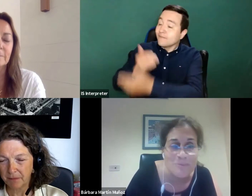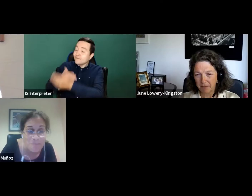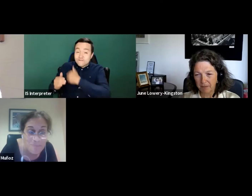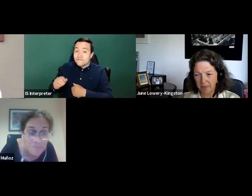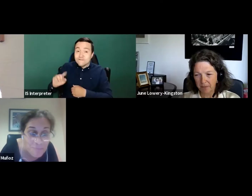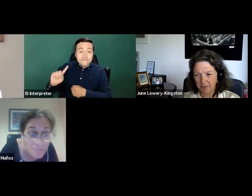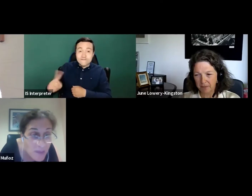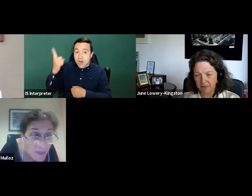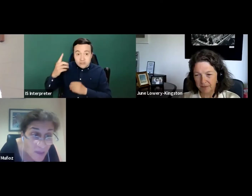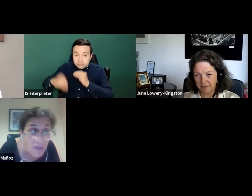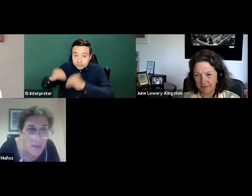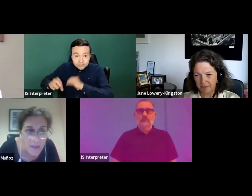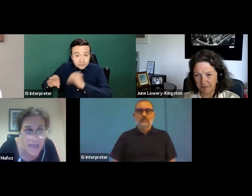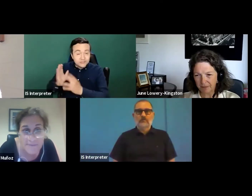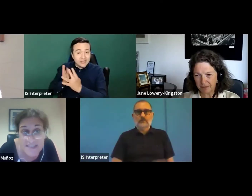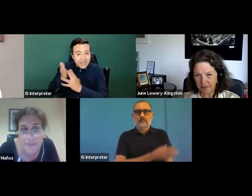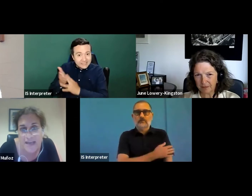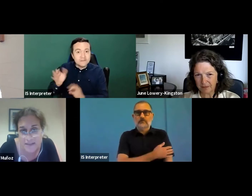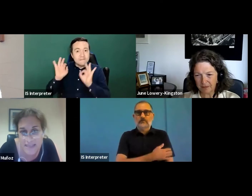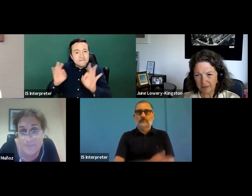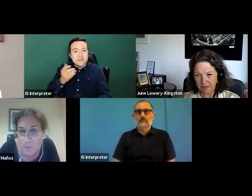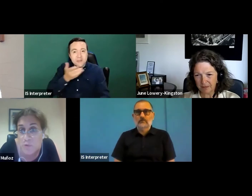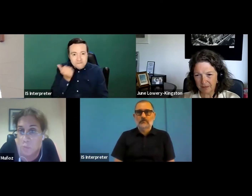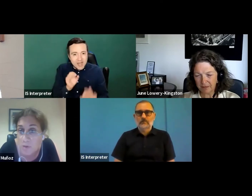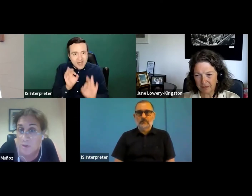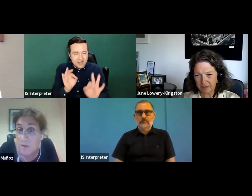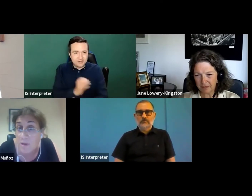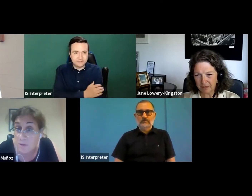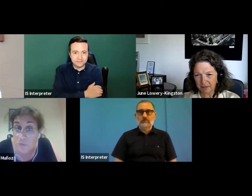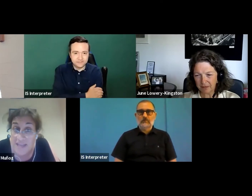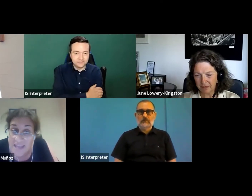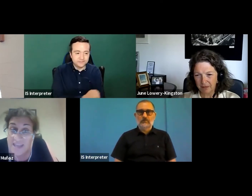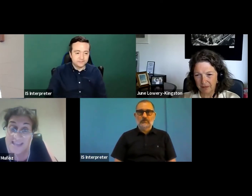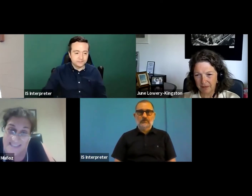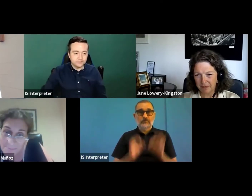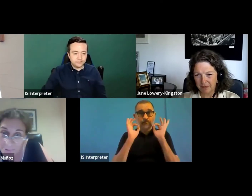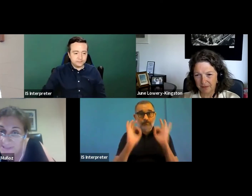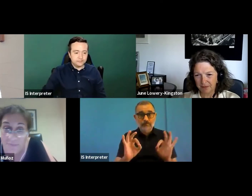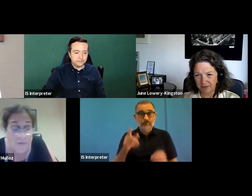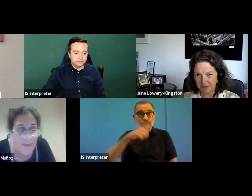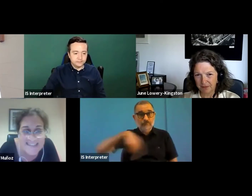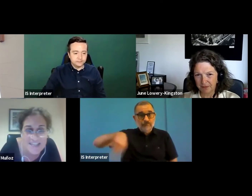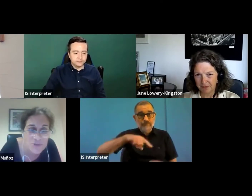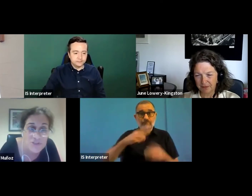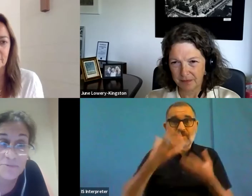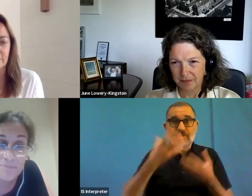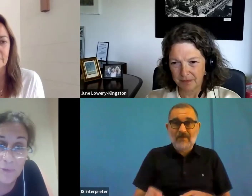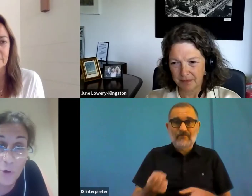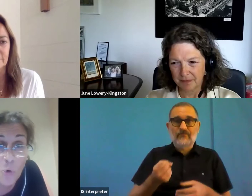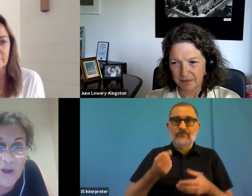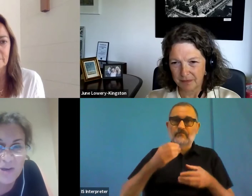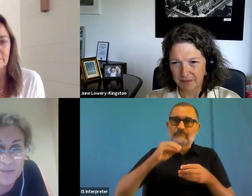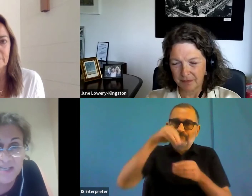Having said that, let's move to what really it's important for me as a user, who I contact